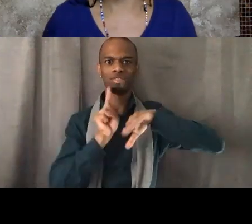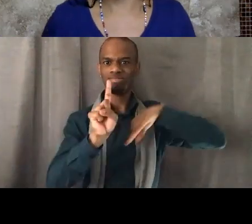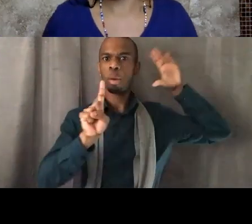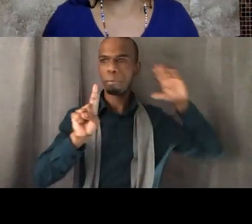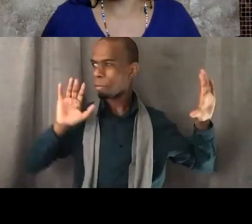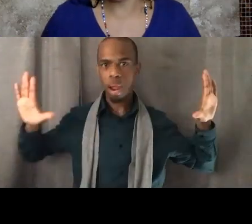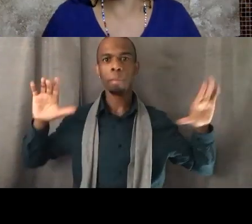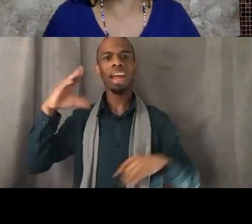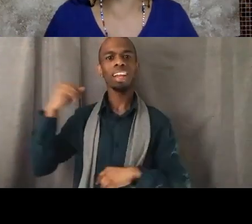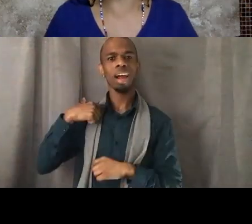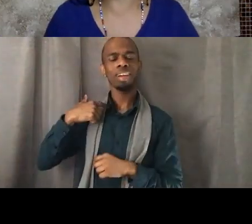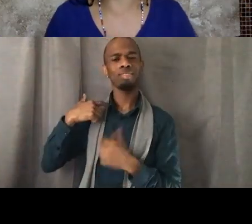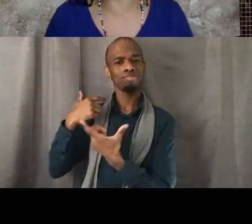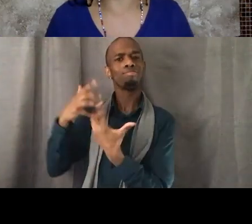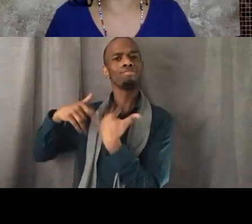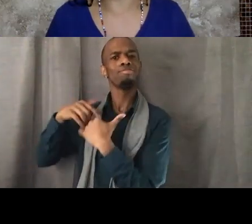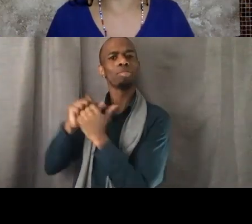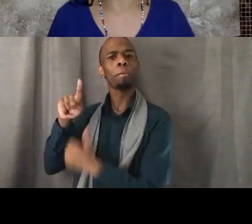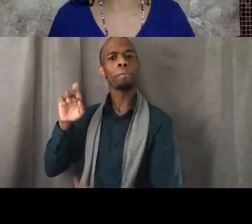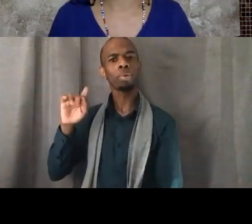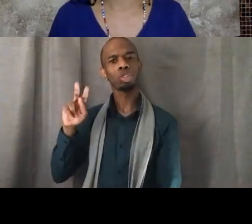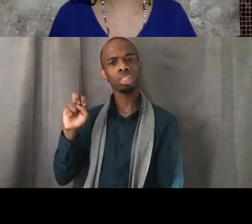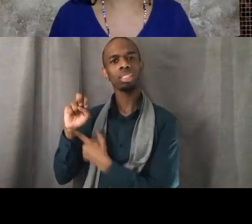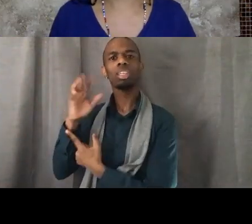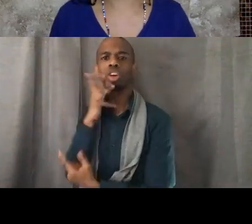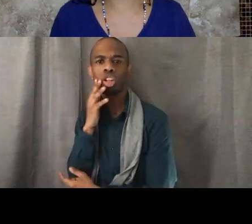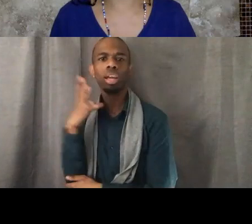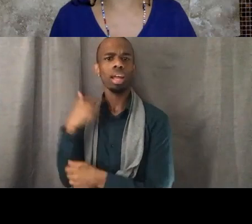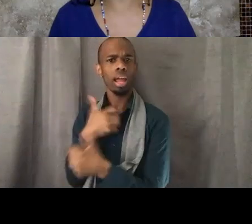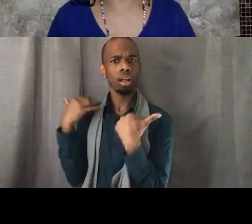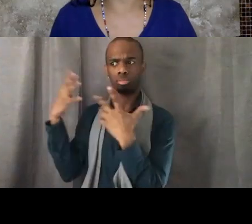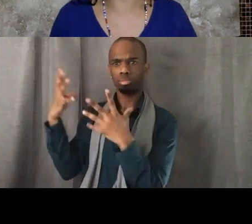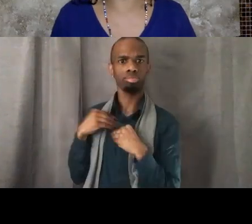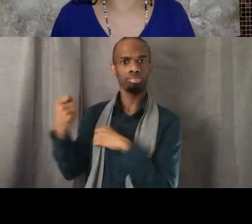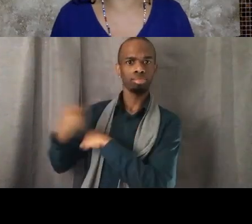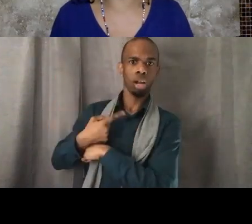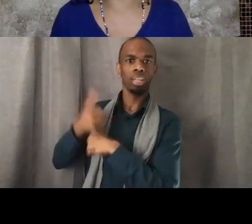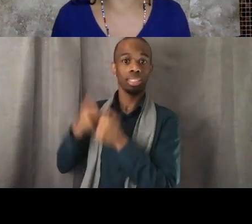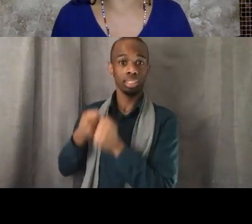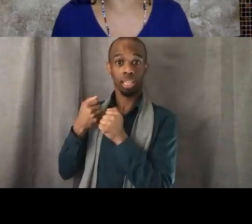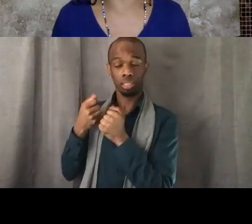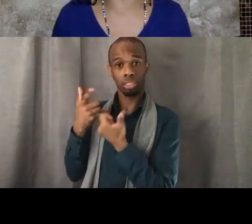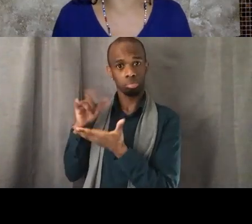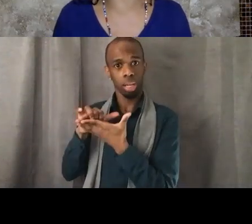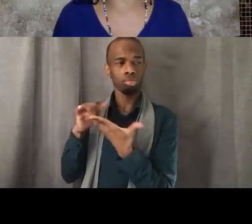and I received a text that originated with her to meet at this Black Artist Community that night,